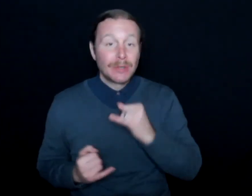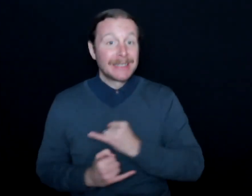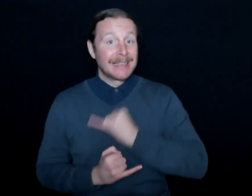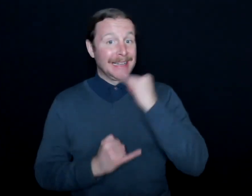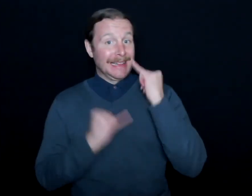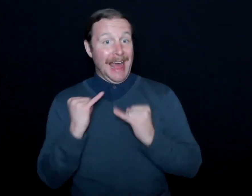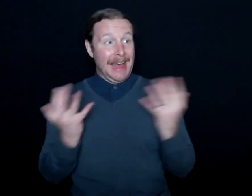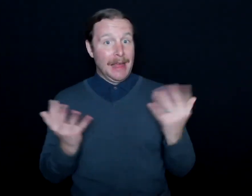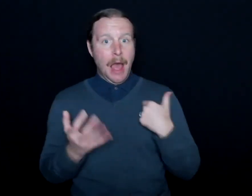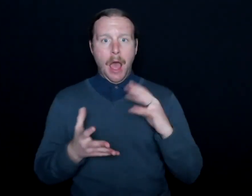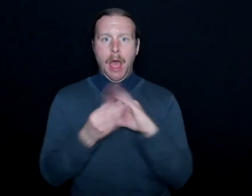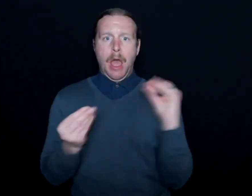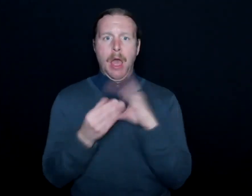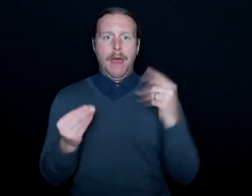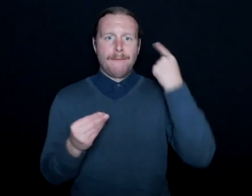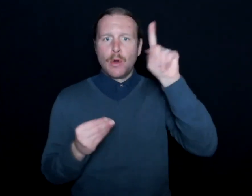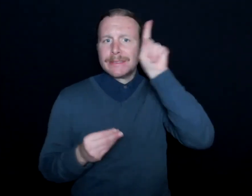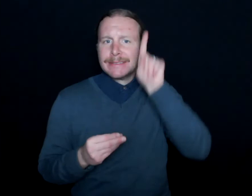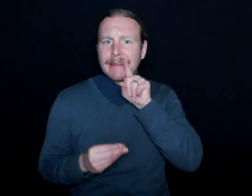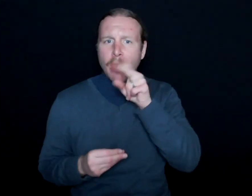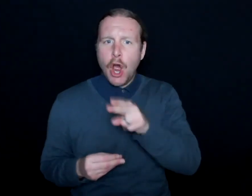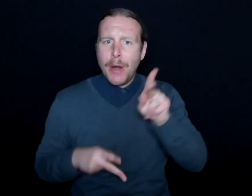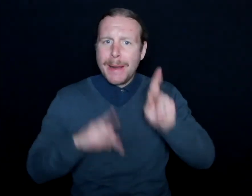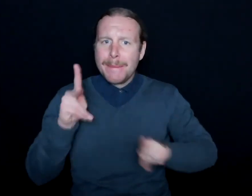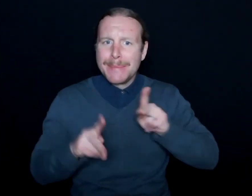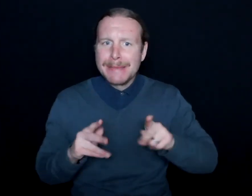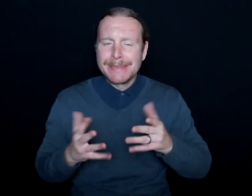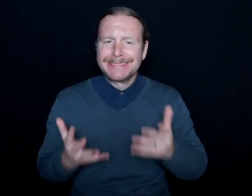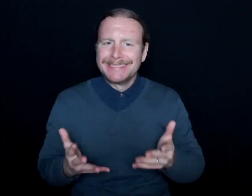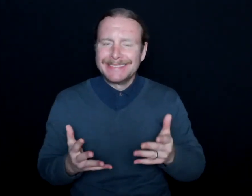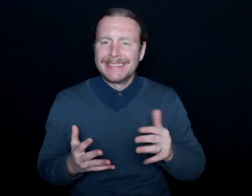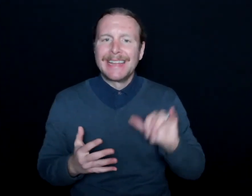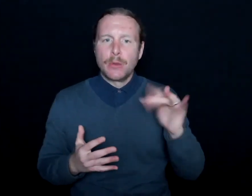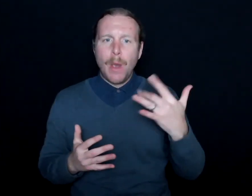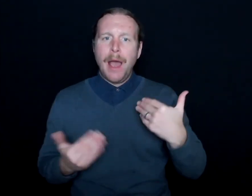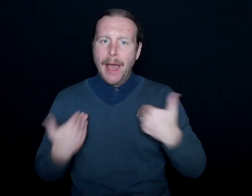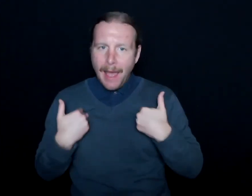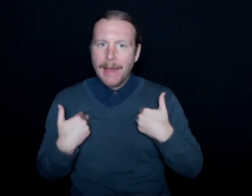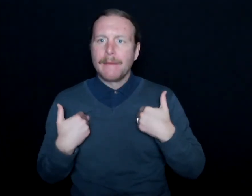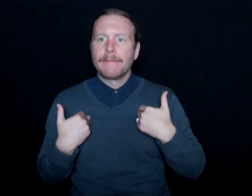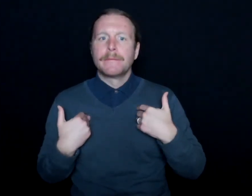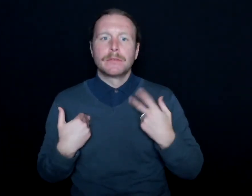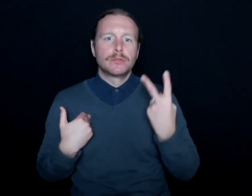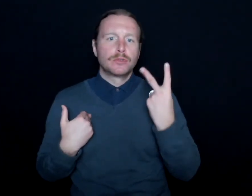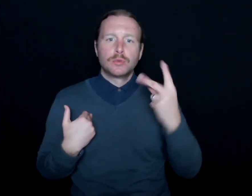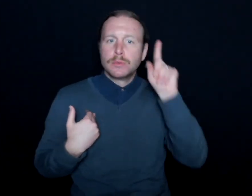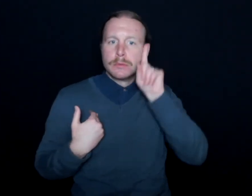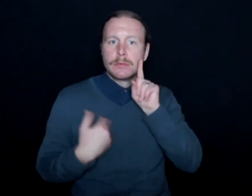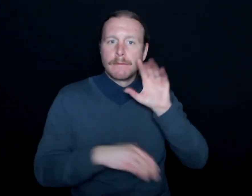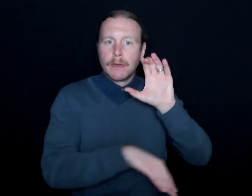is speak on behalf of deaf and hard of hearing people. And so that's why I have two deaf consultants and one hard